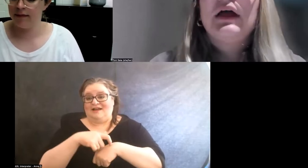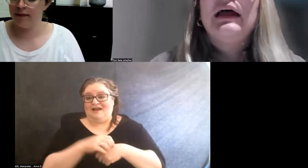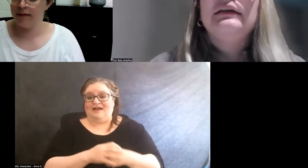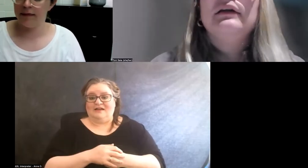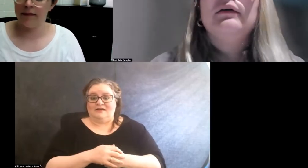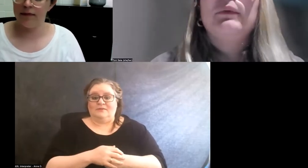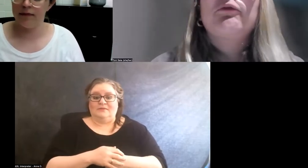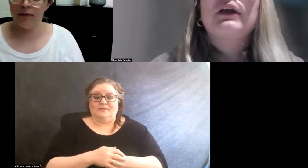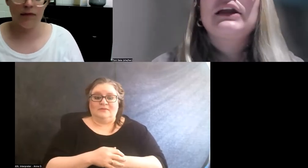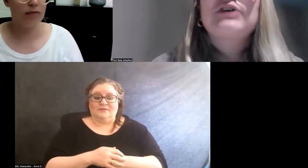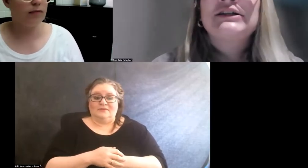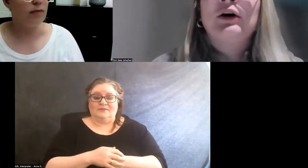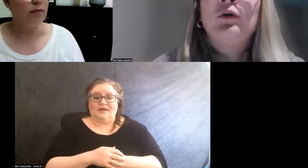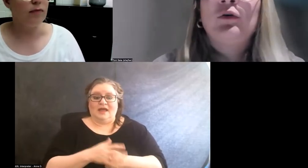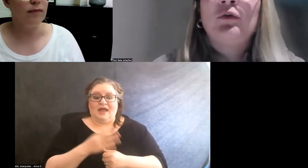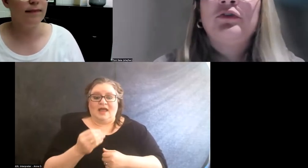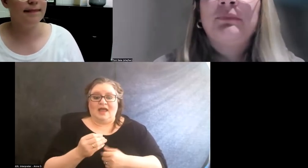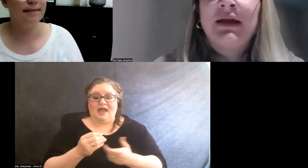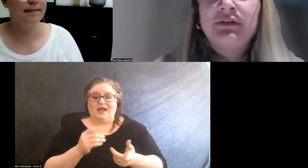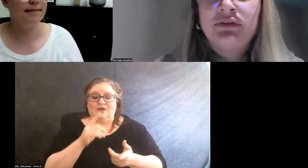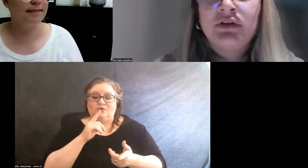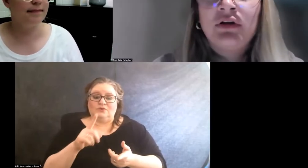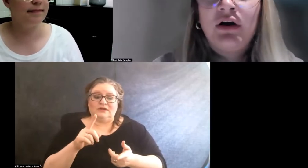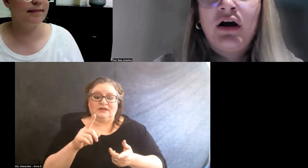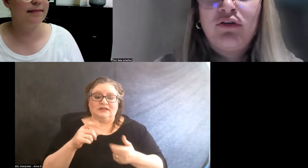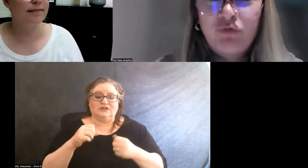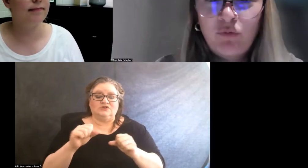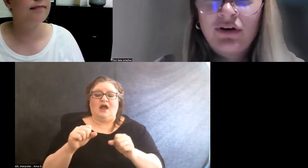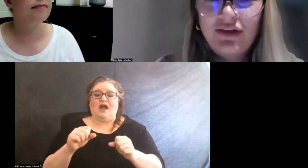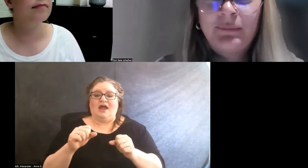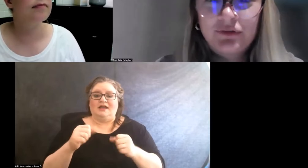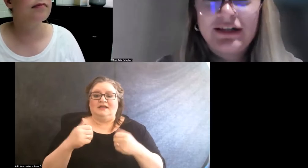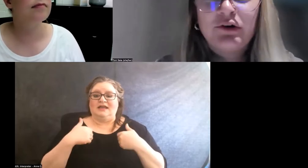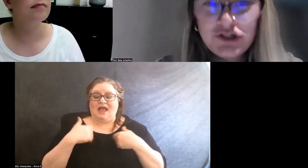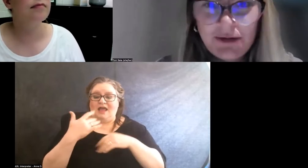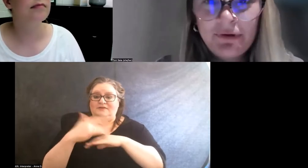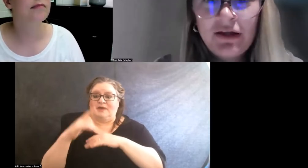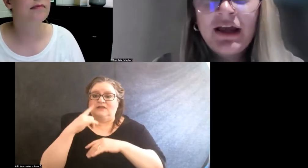and we really tried to hold space for disabled leadership.